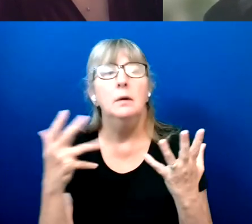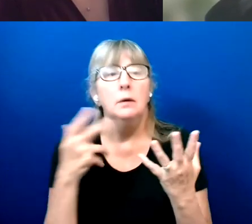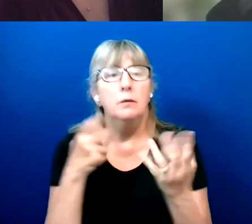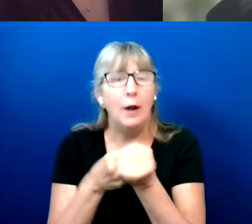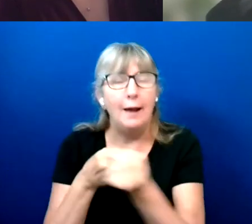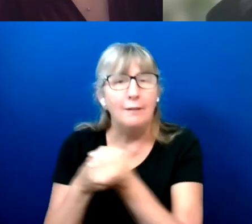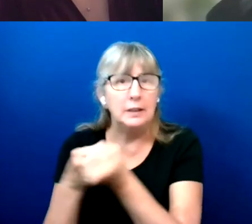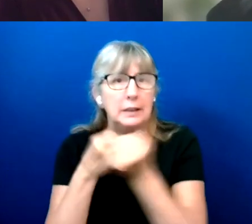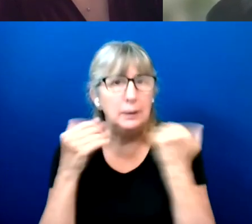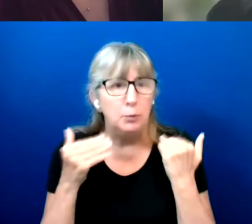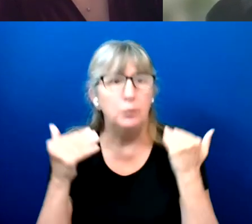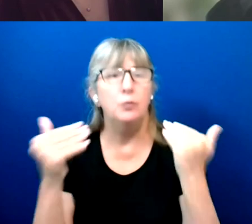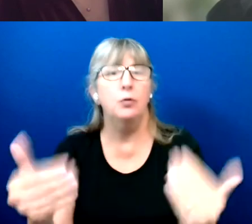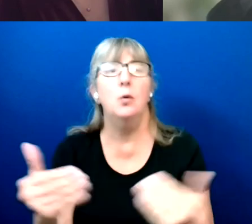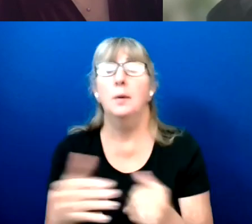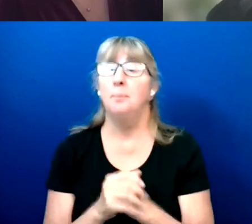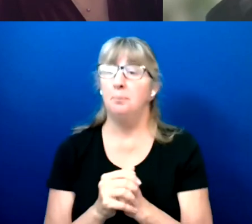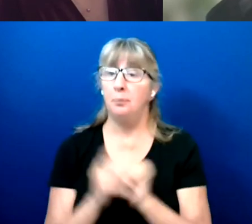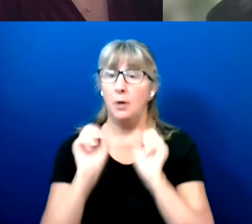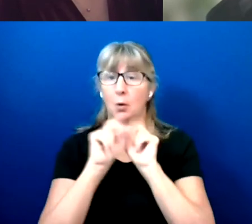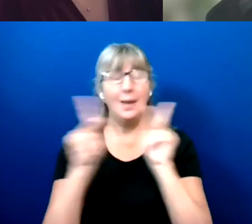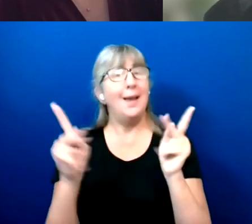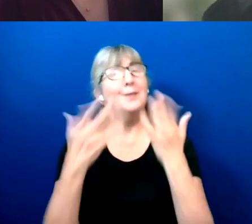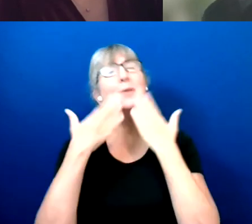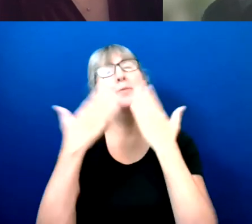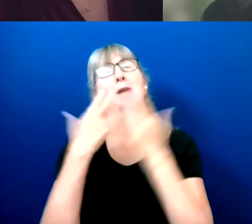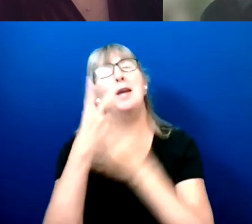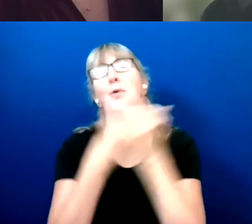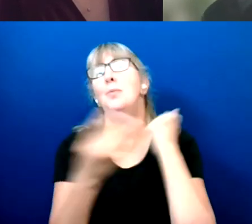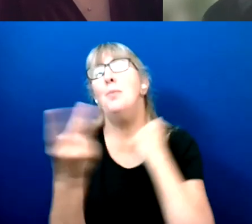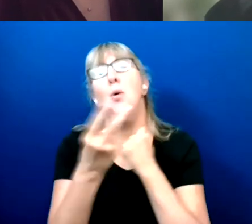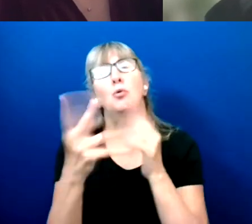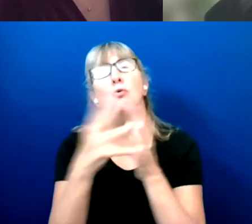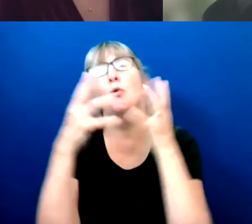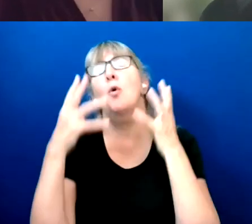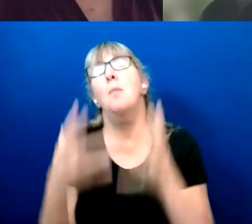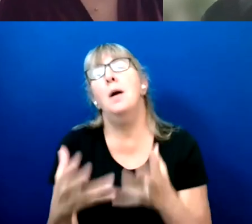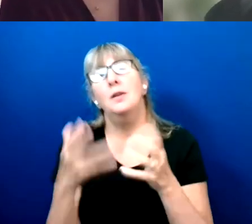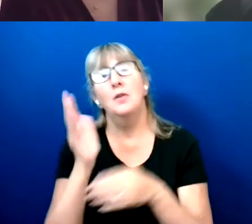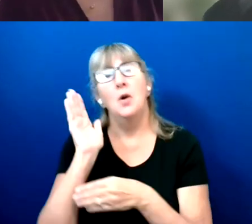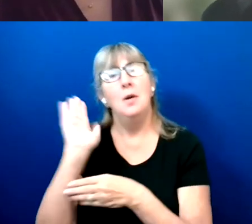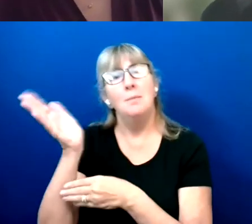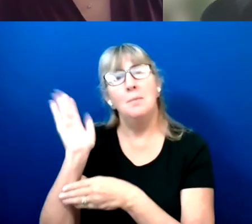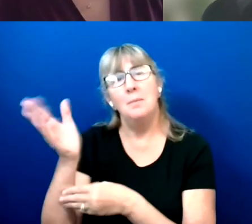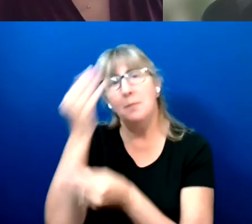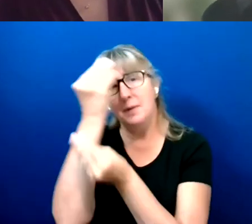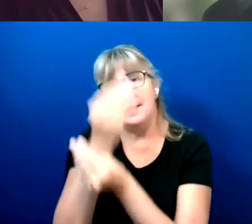And so, with that, thank you both so, so much for presenting your data and answering all